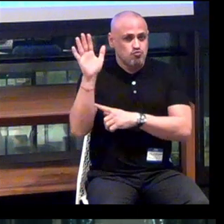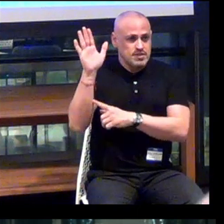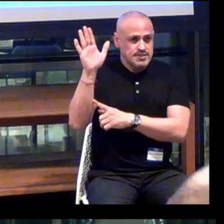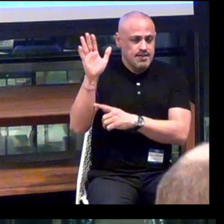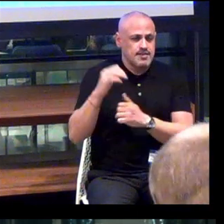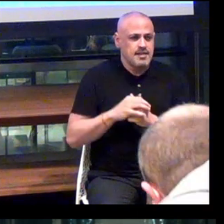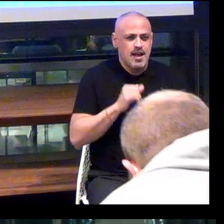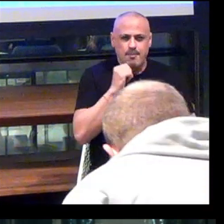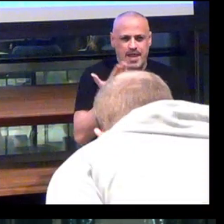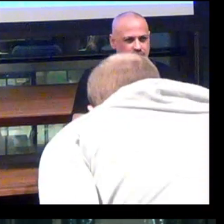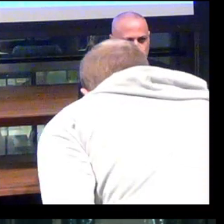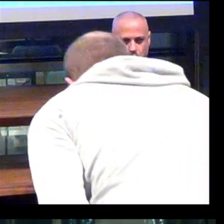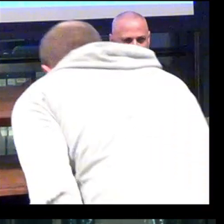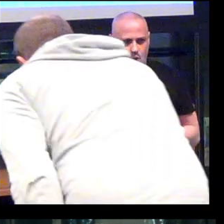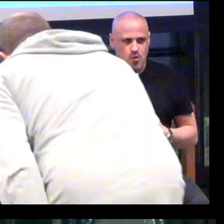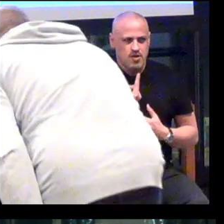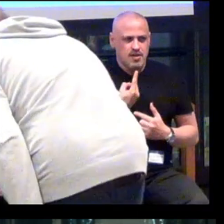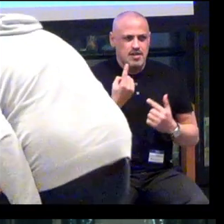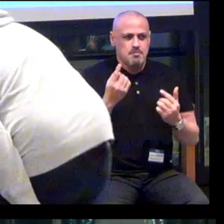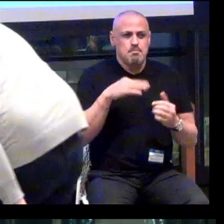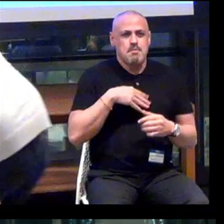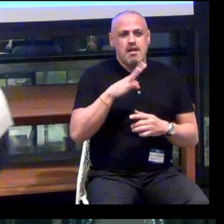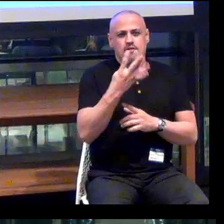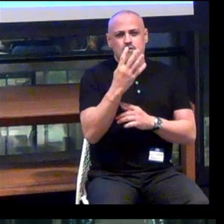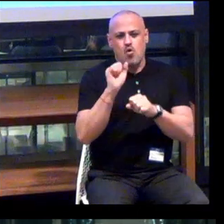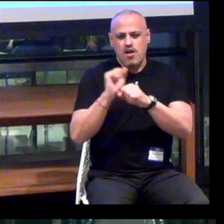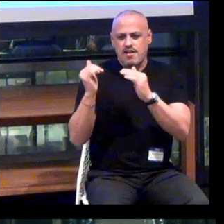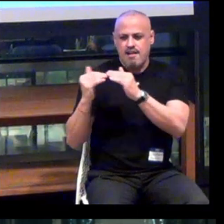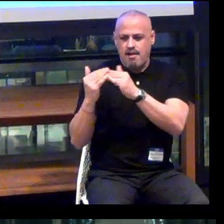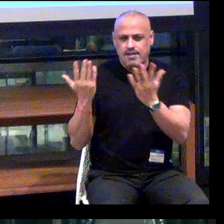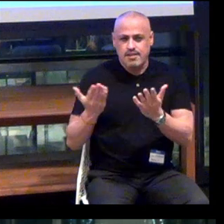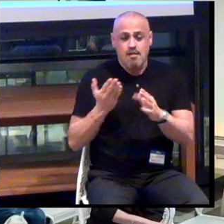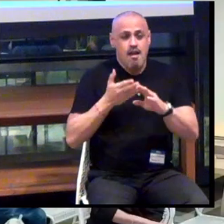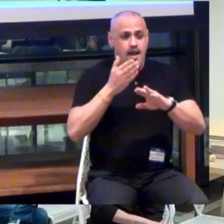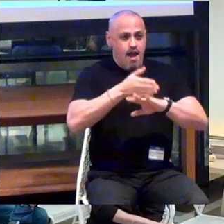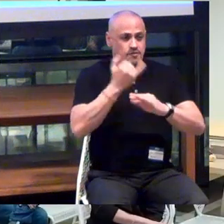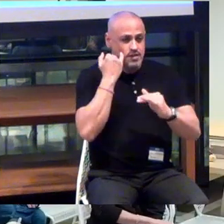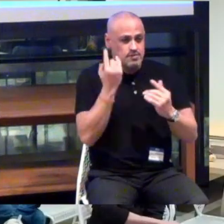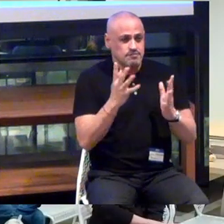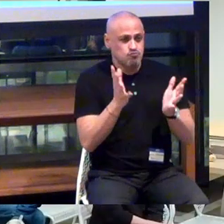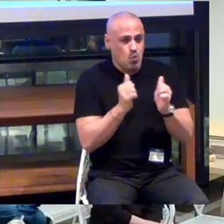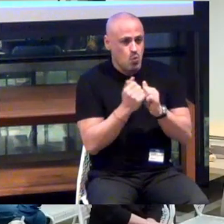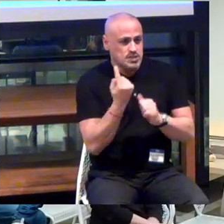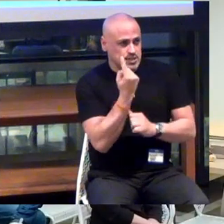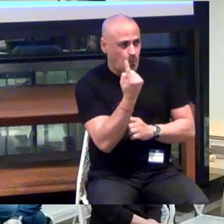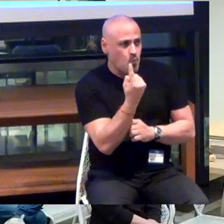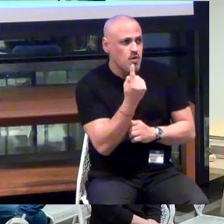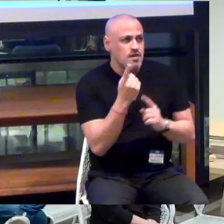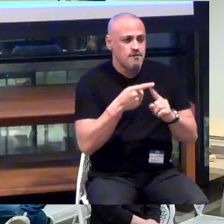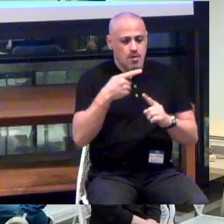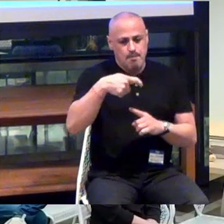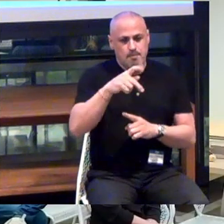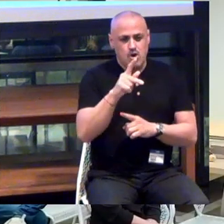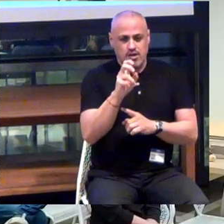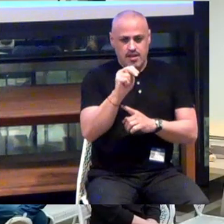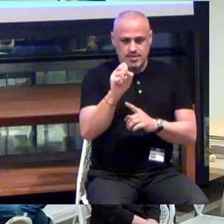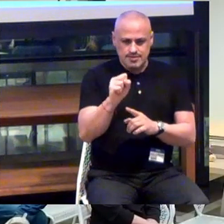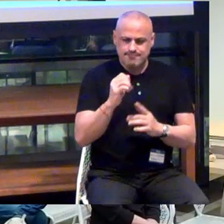I have my four colleagues here. So afterwards, if you want to talk to someone from Perkins, feel free to go find one of